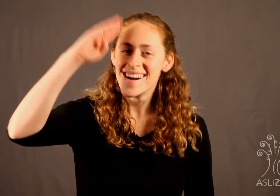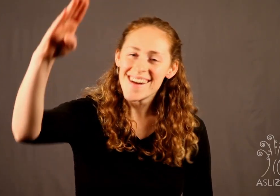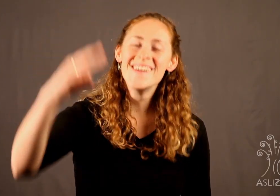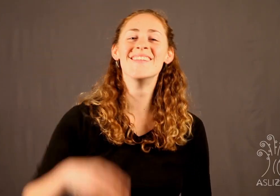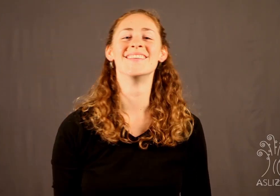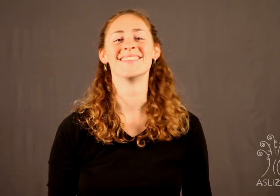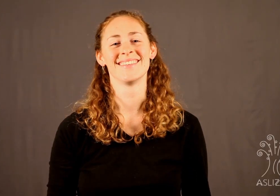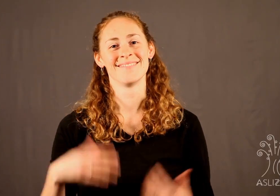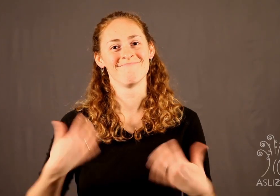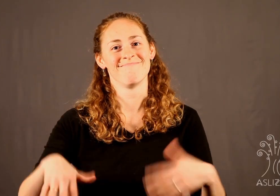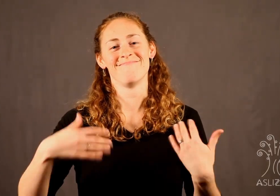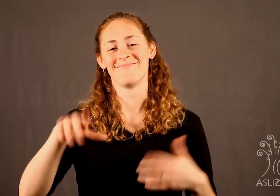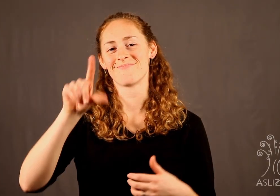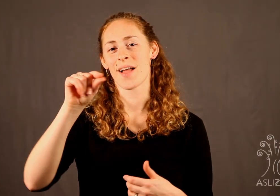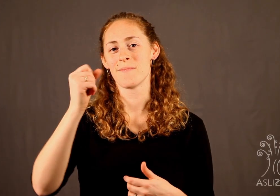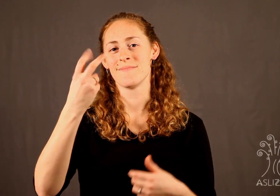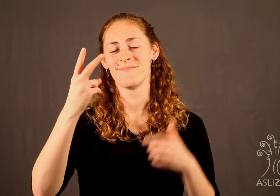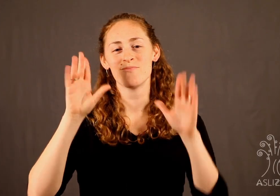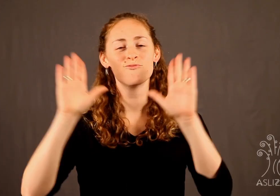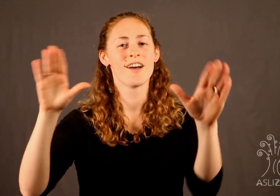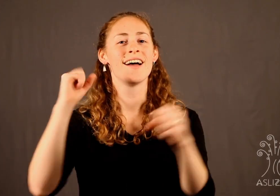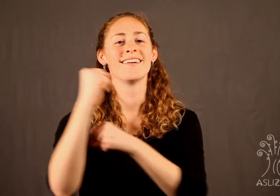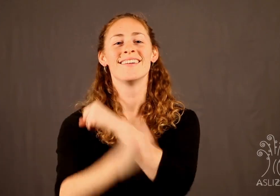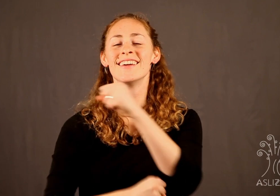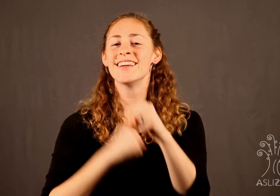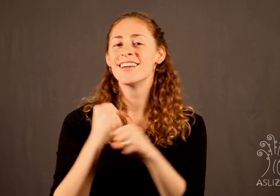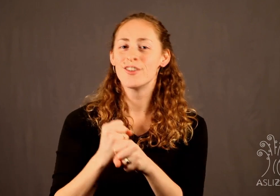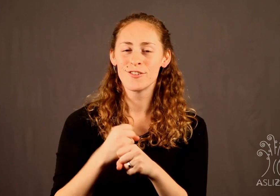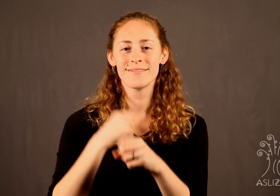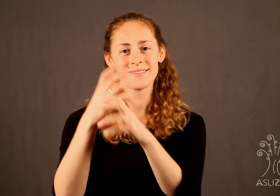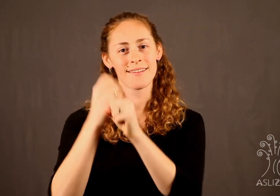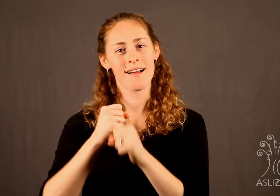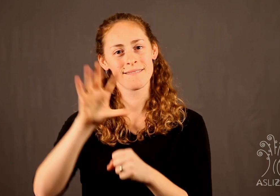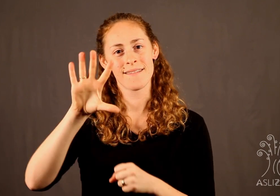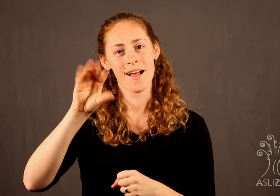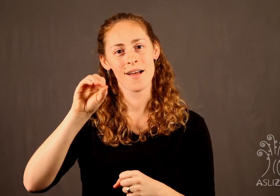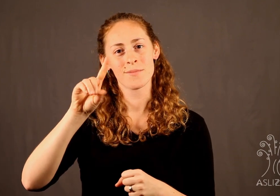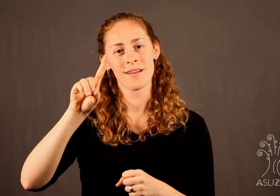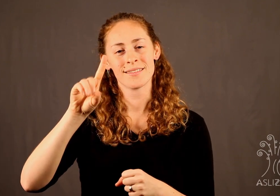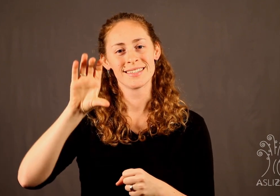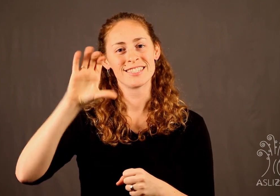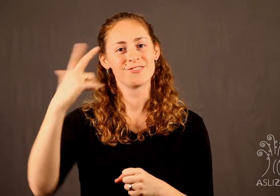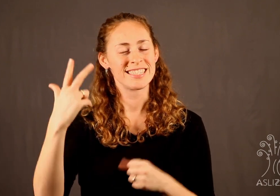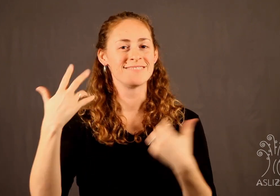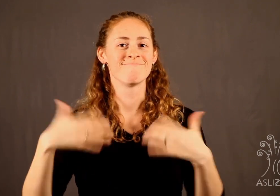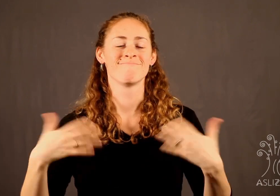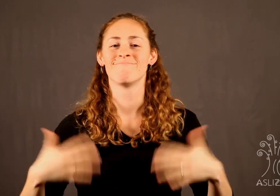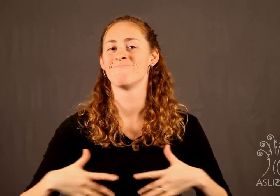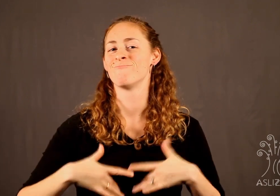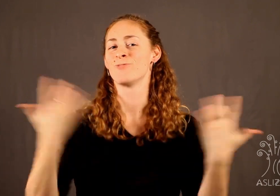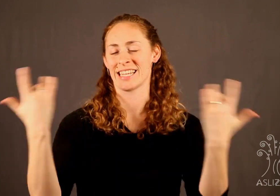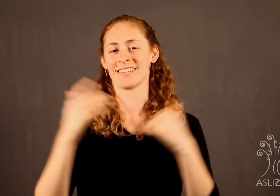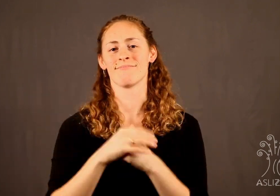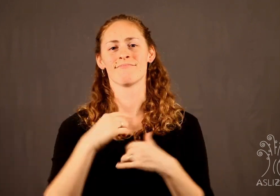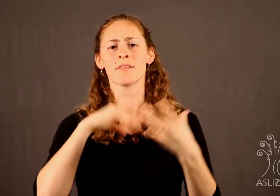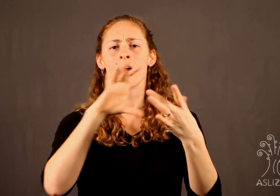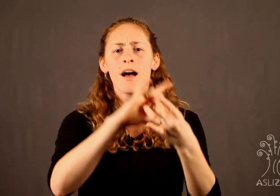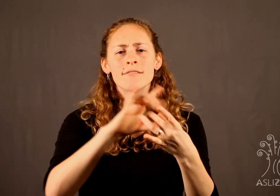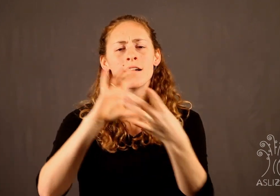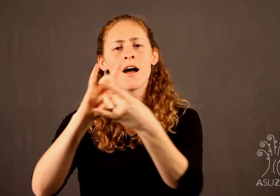Hello! The year has been an eventful one for ASLized. We secured 501(c)(3) status, made